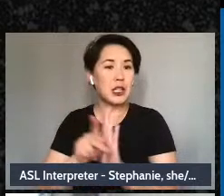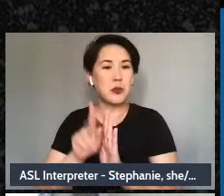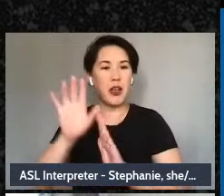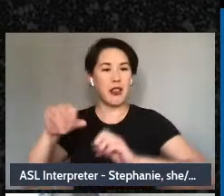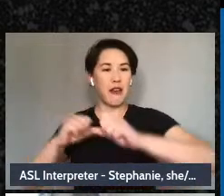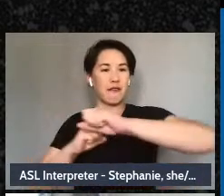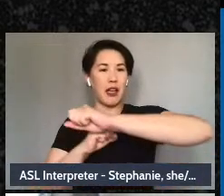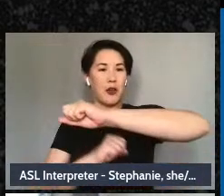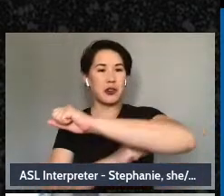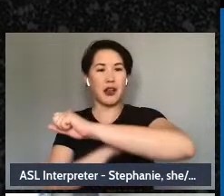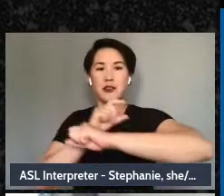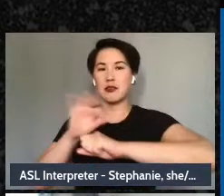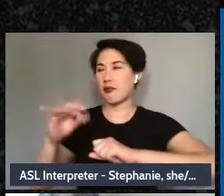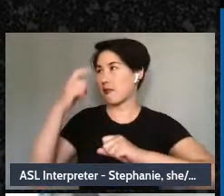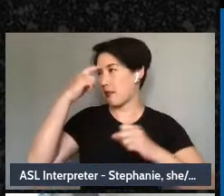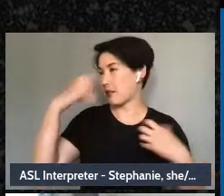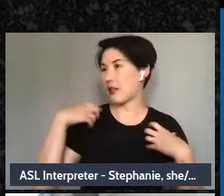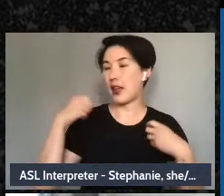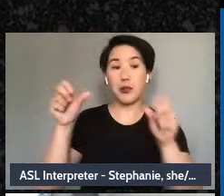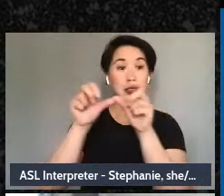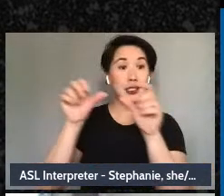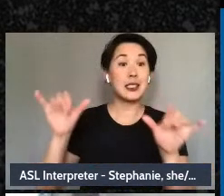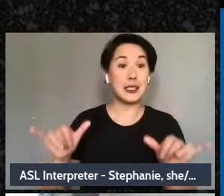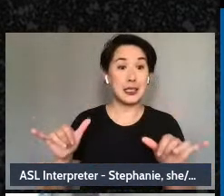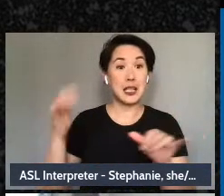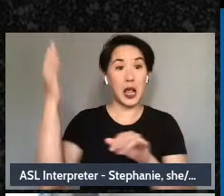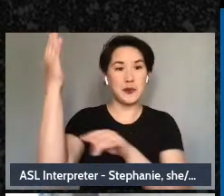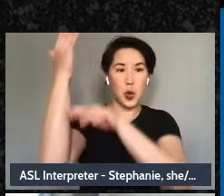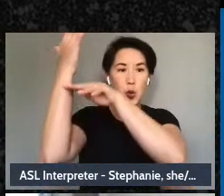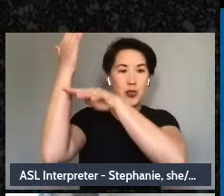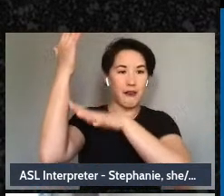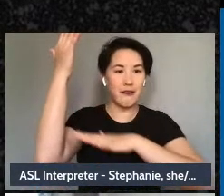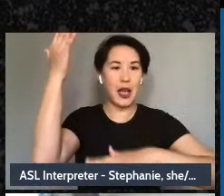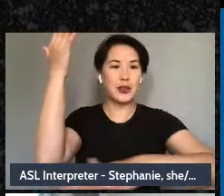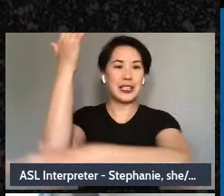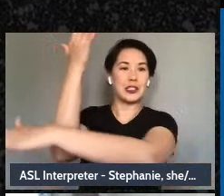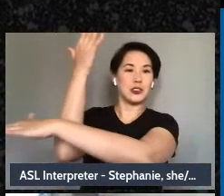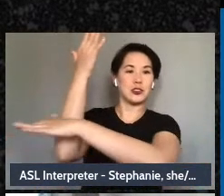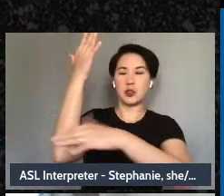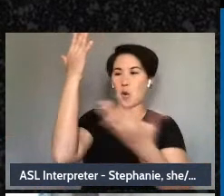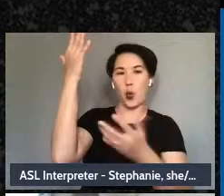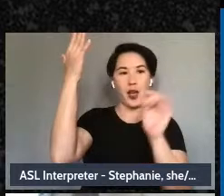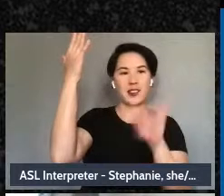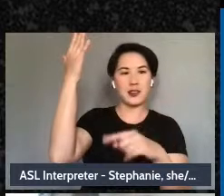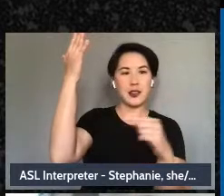our mental health system as we know it today. Okay, then we're going to look at the branches